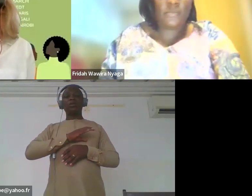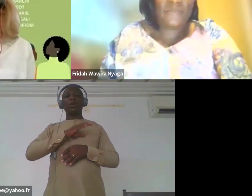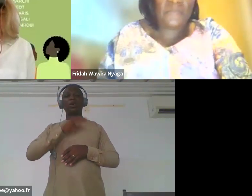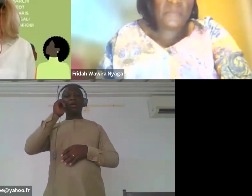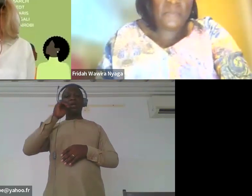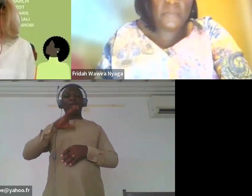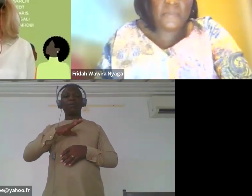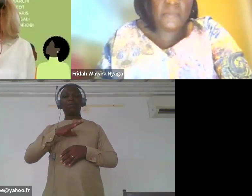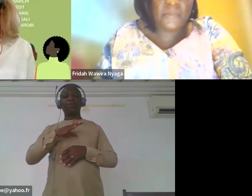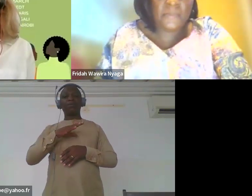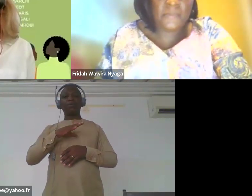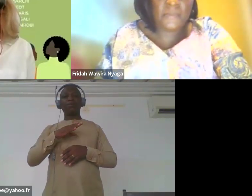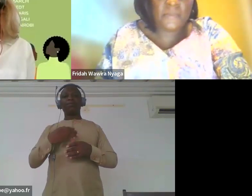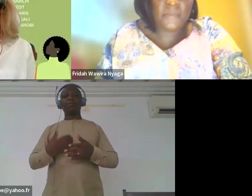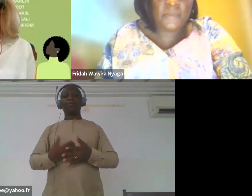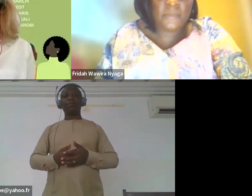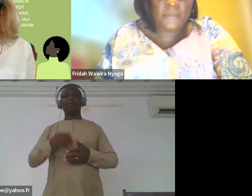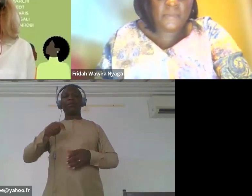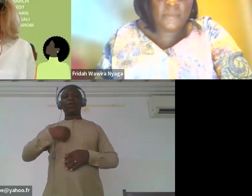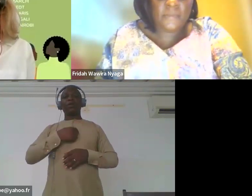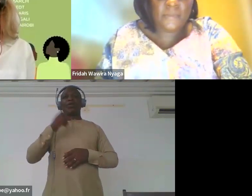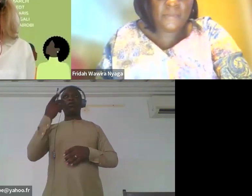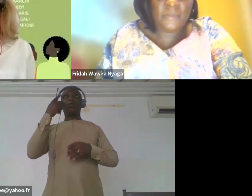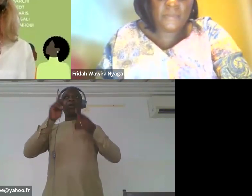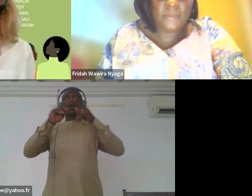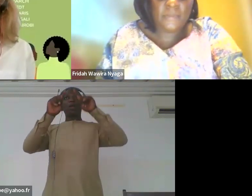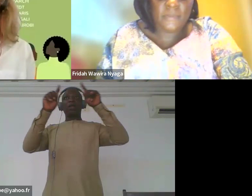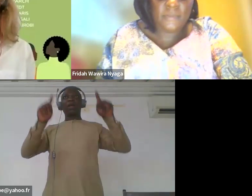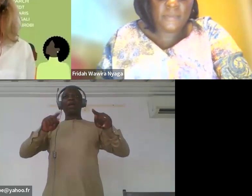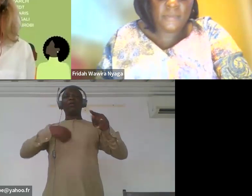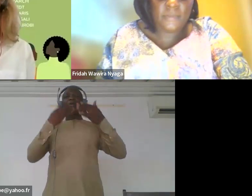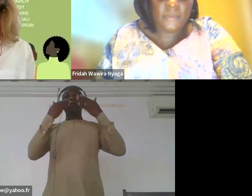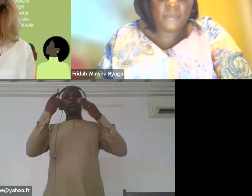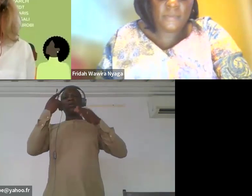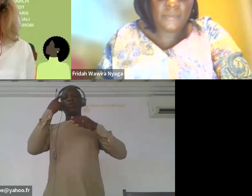Dear Fridah we see you on screen, we thank you for your participation.